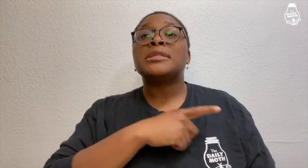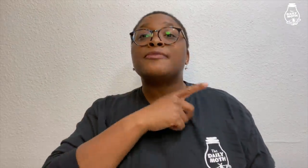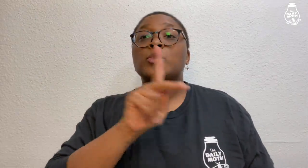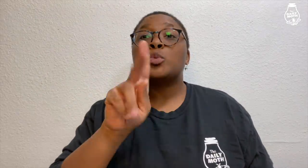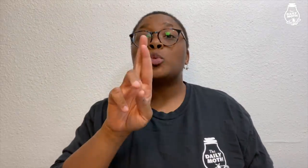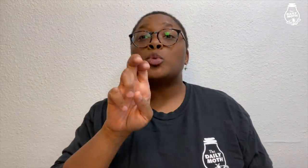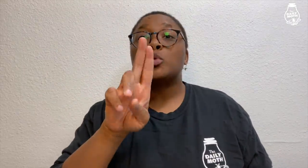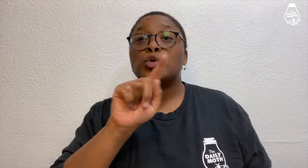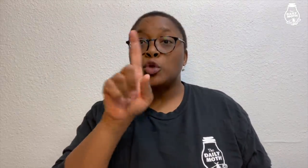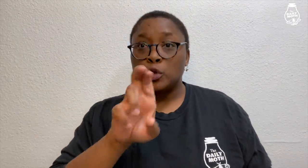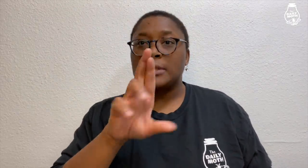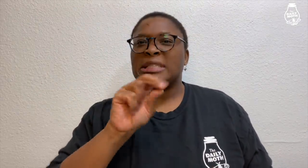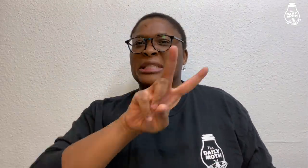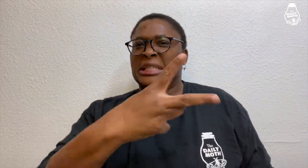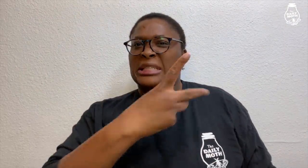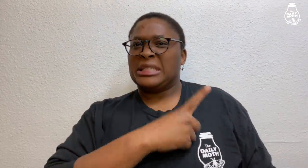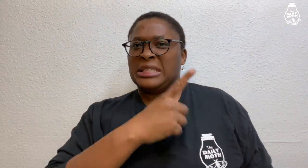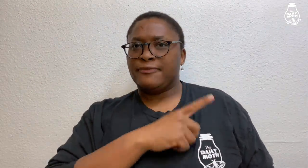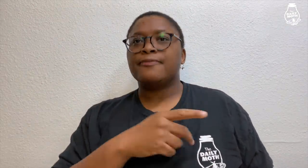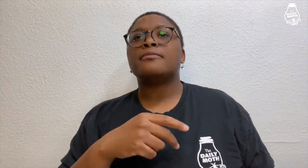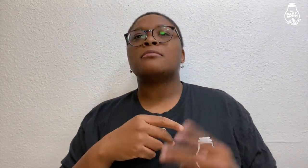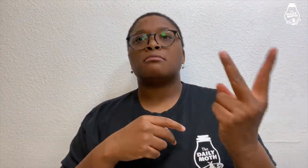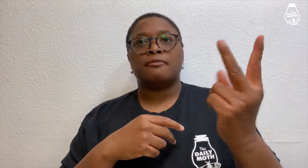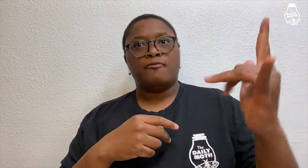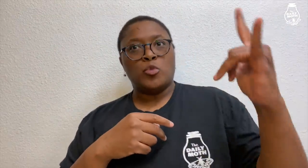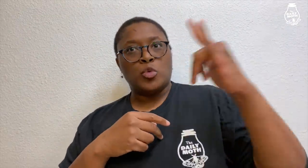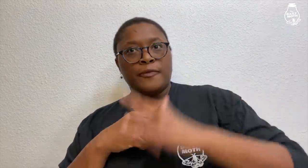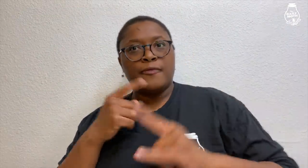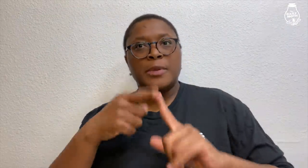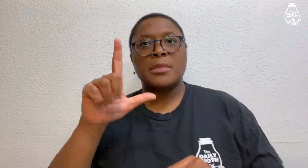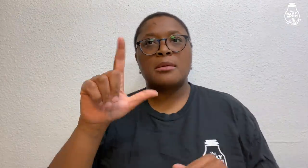Detective Kreutzer and a second detective flew in